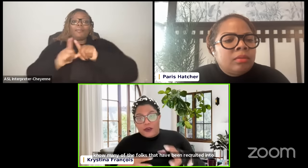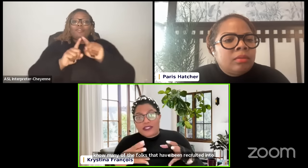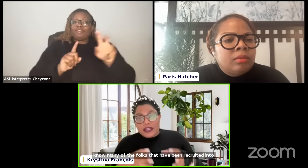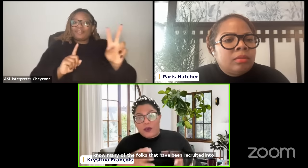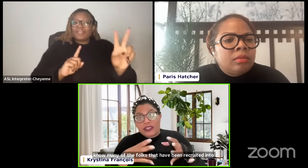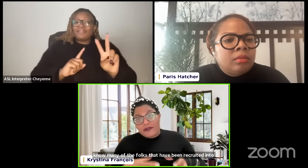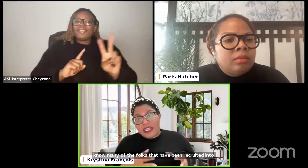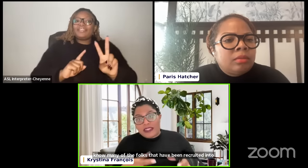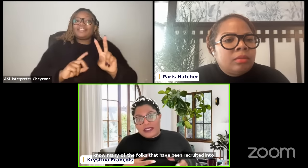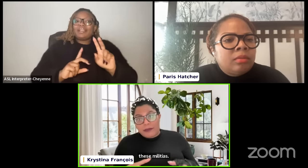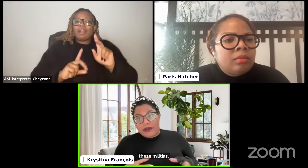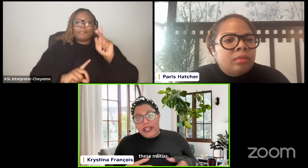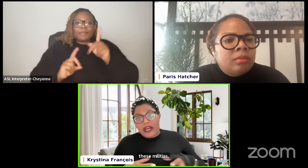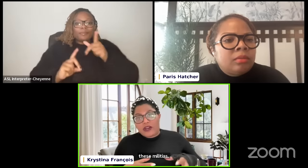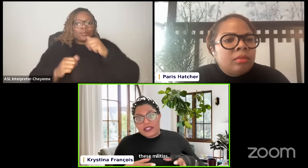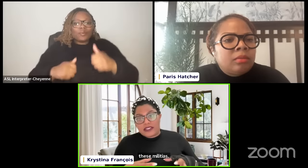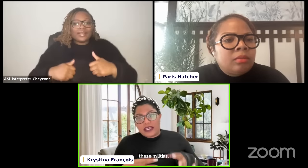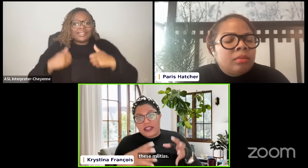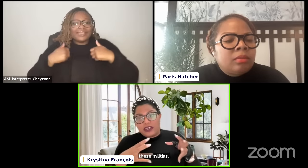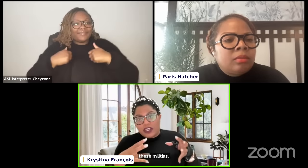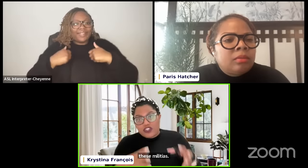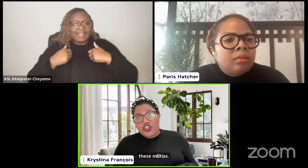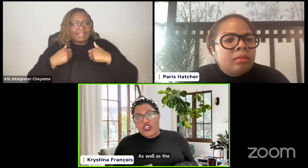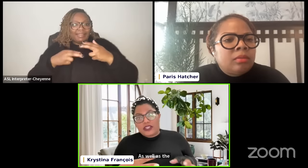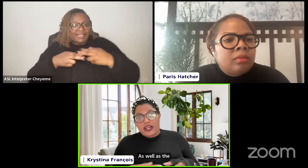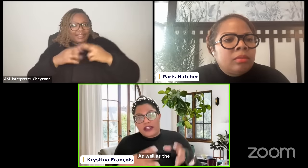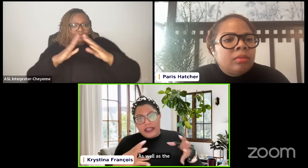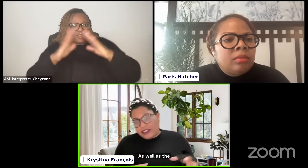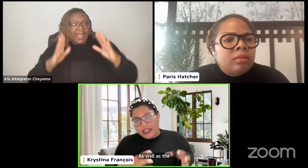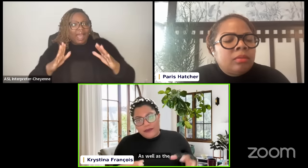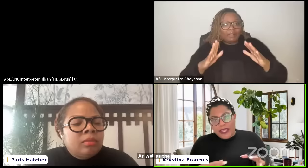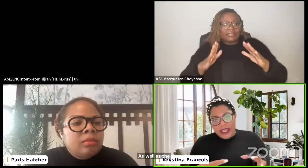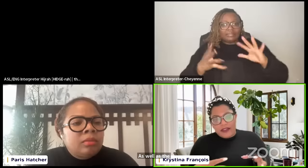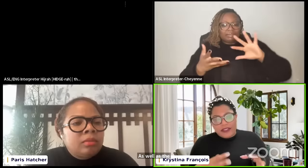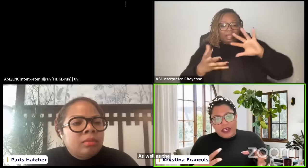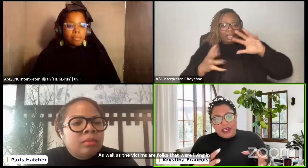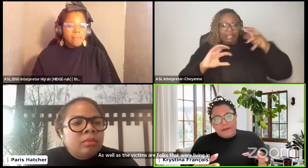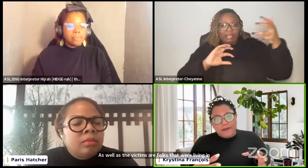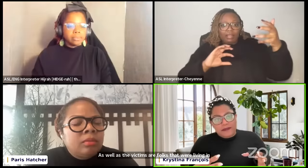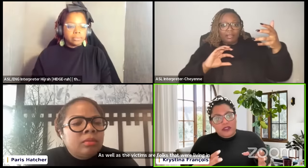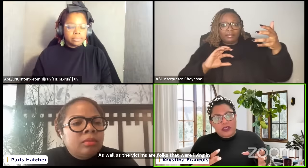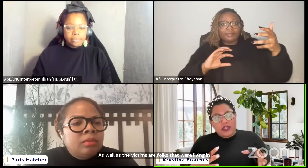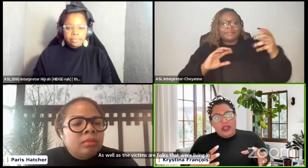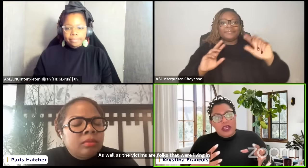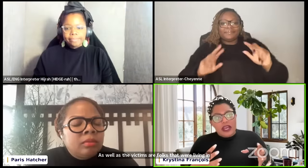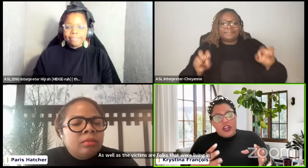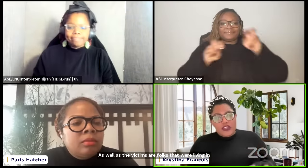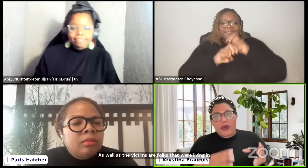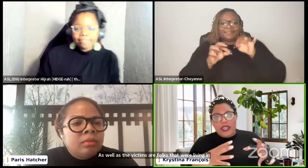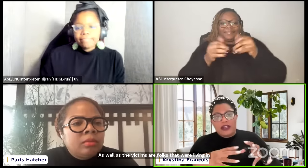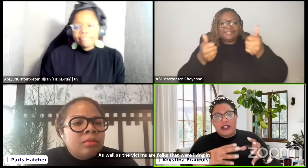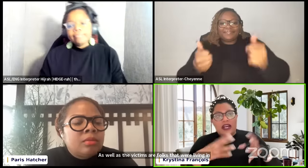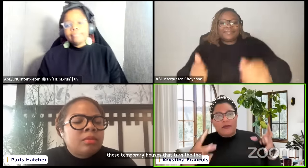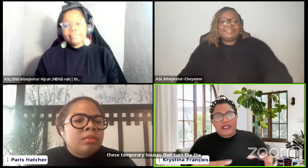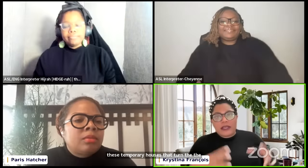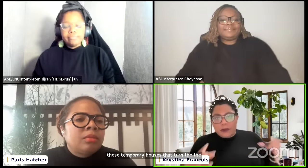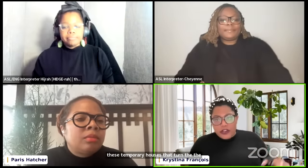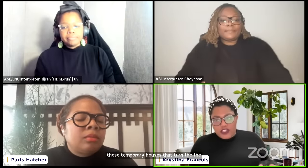folks that were living in these temporary houses that turned uh the the earthquake um temporary